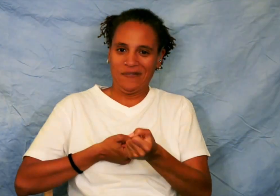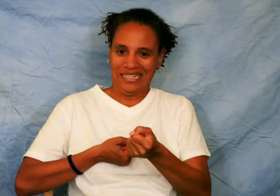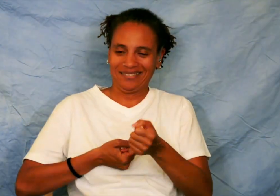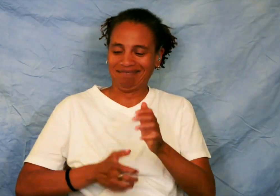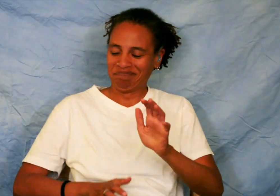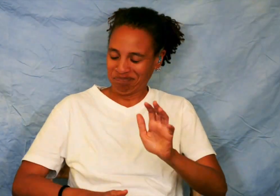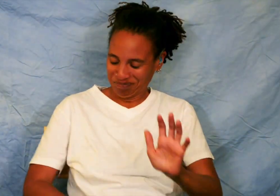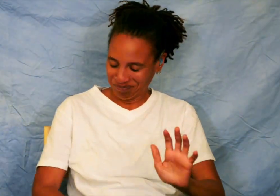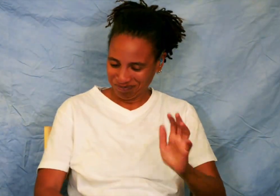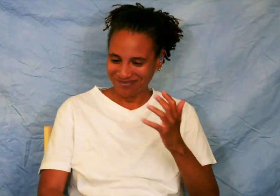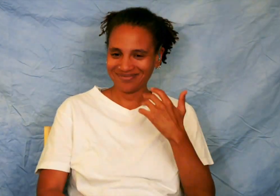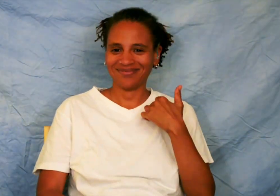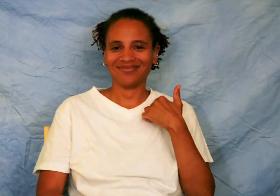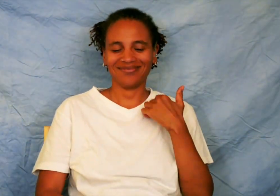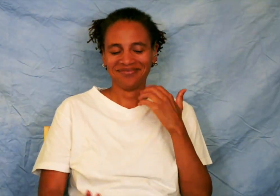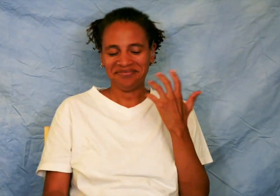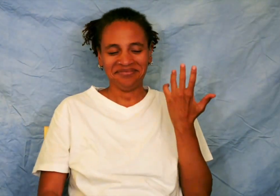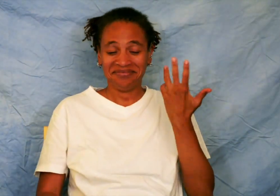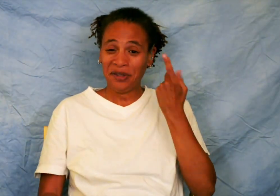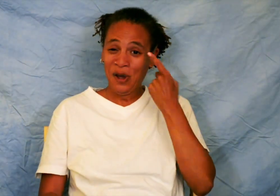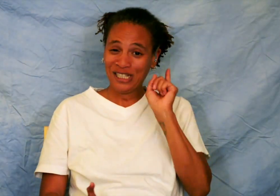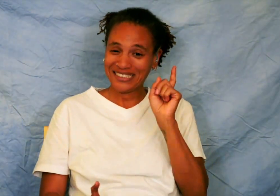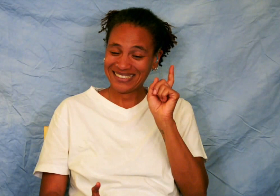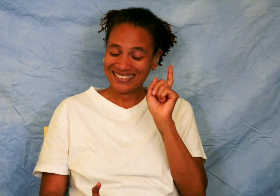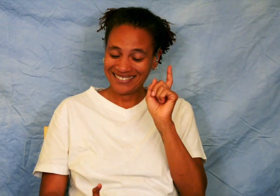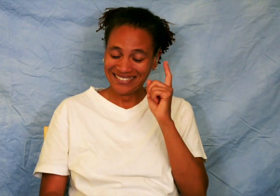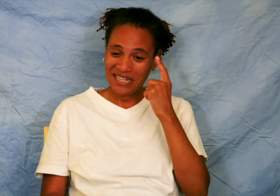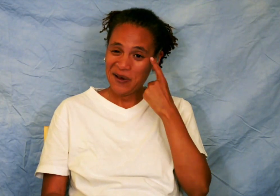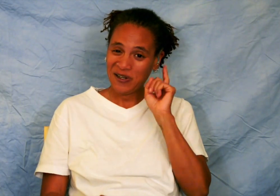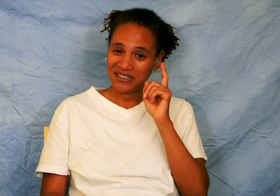have confidence. It works!